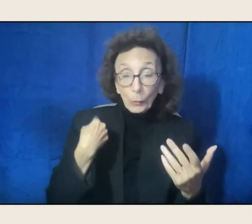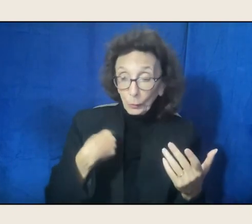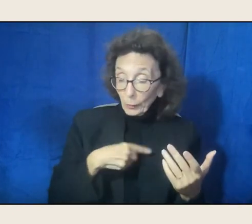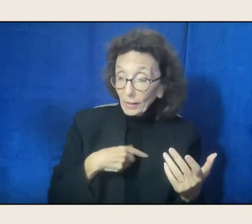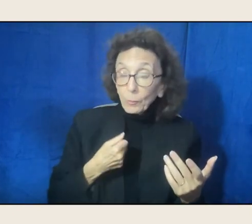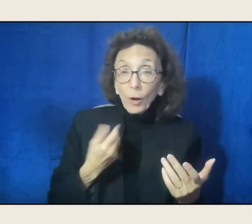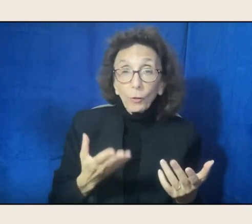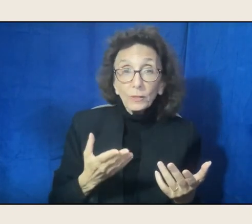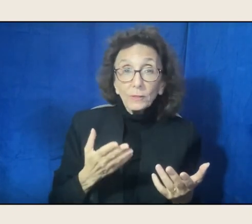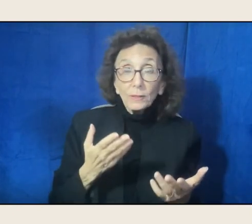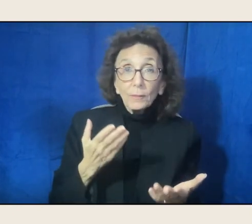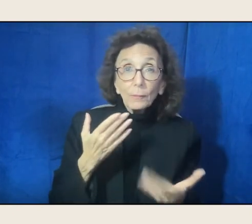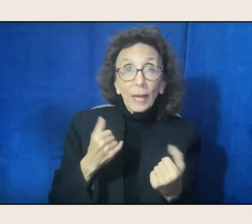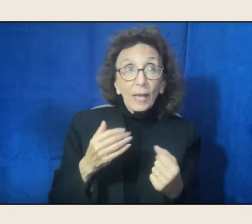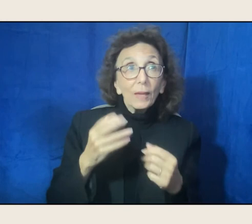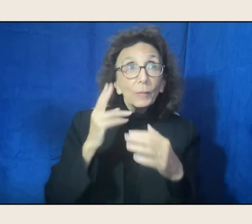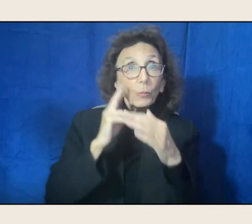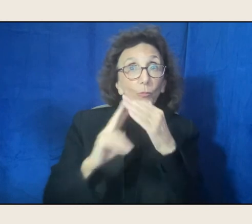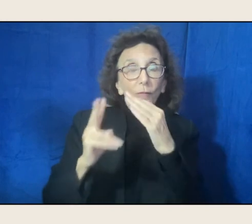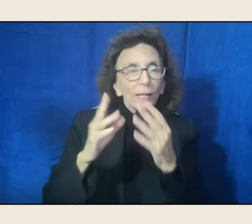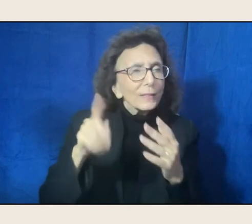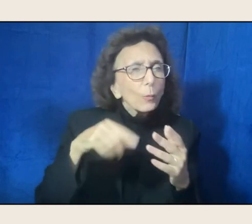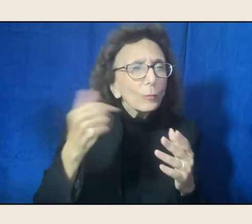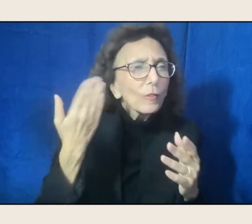Someone asked in the earlier question. We might be prophets.